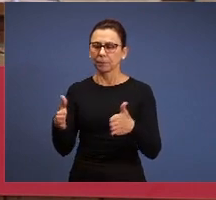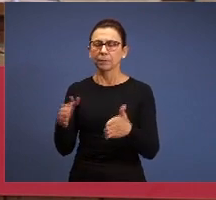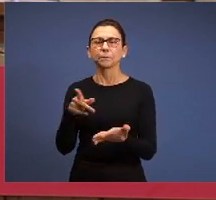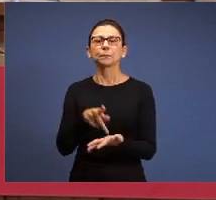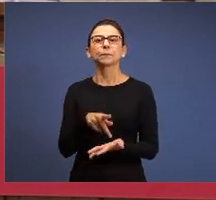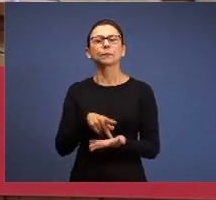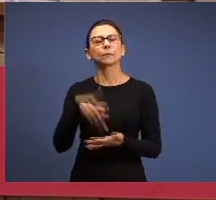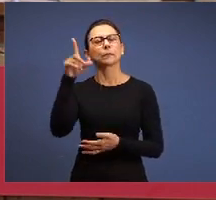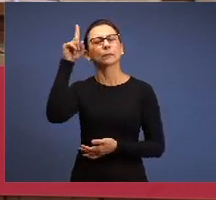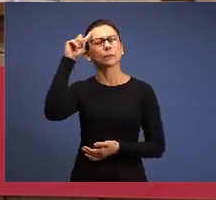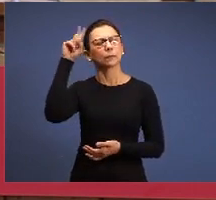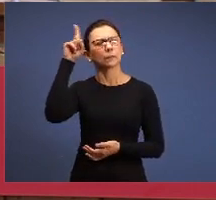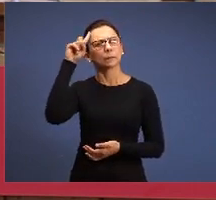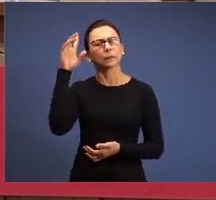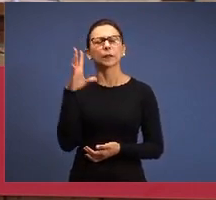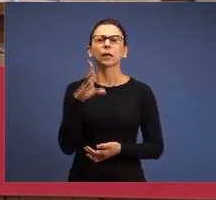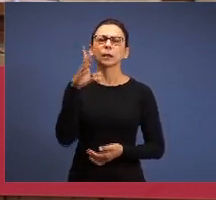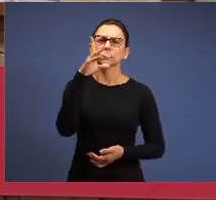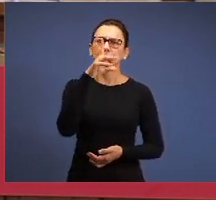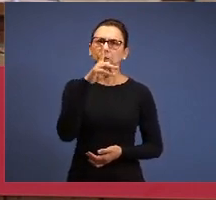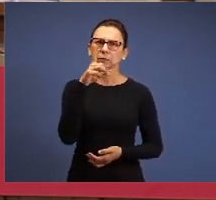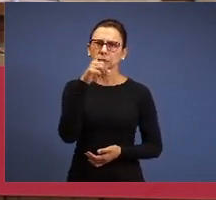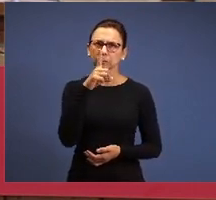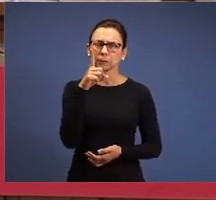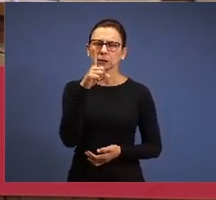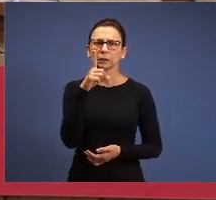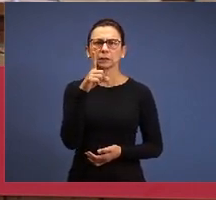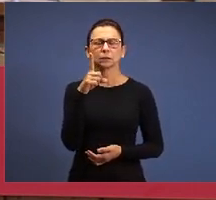everyday, Sunday, in every meeting,